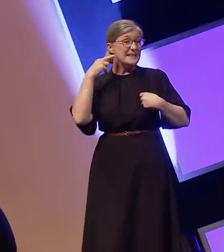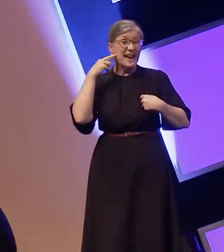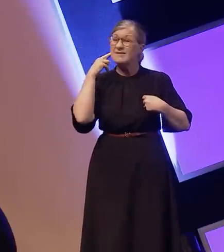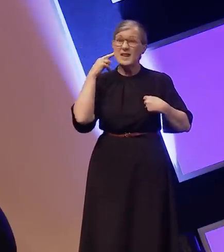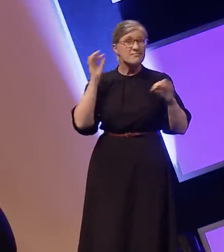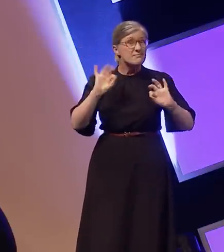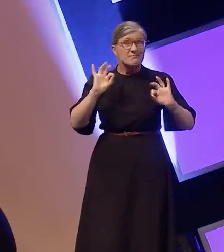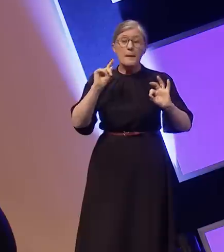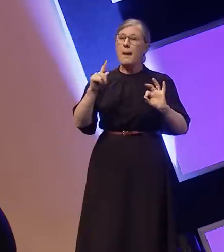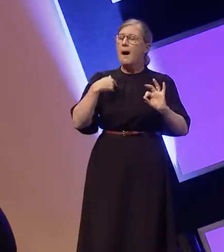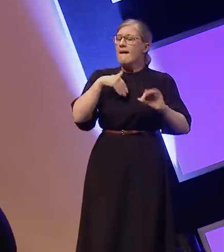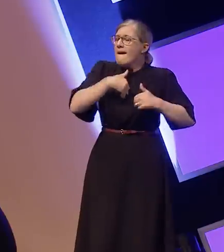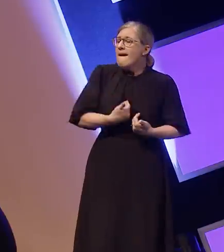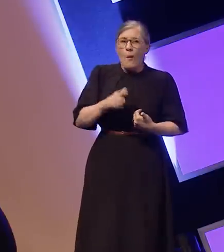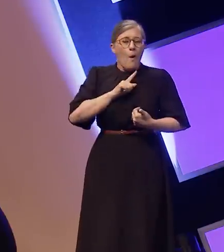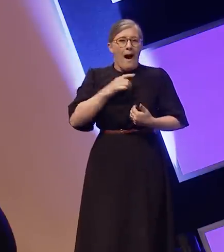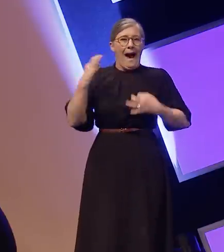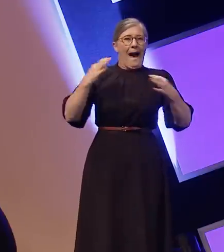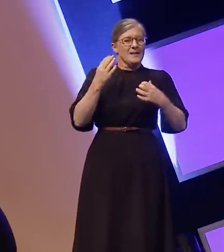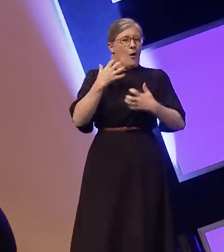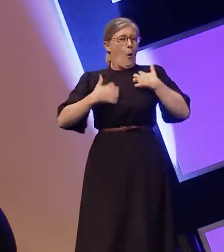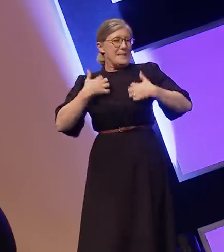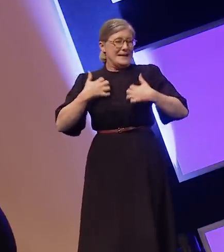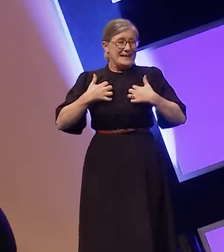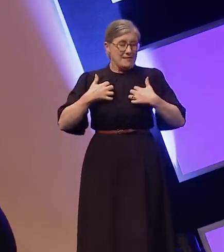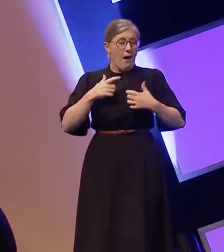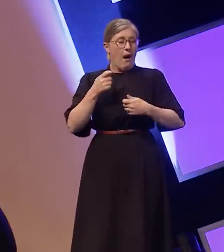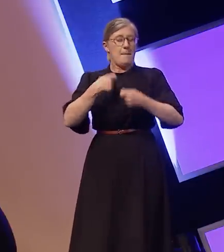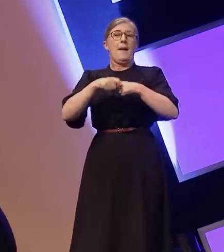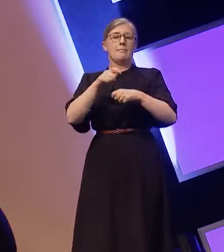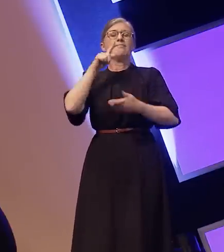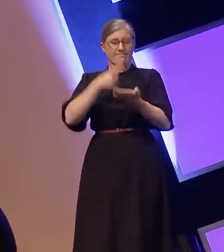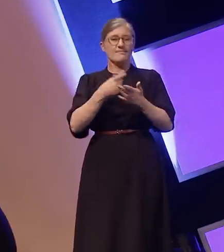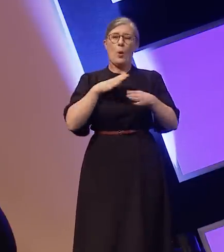took it on as a hobby. When I chose this career I knew it was going to be difficult